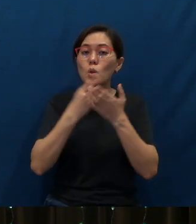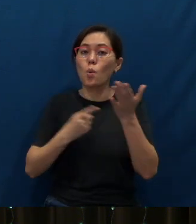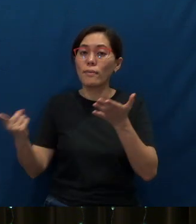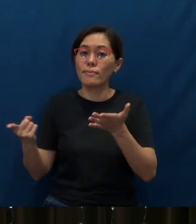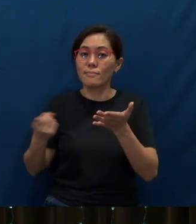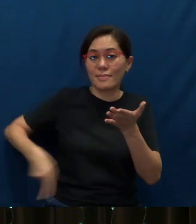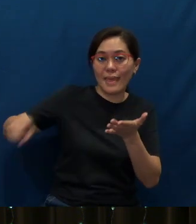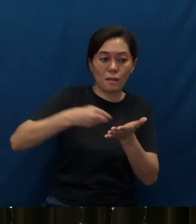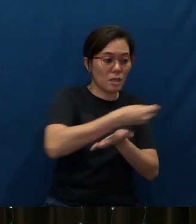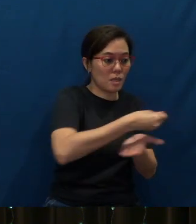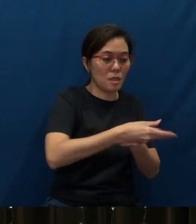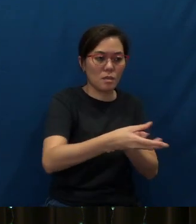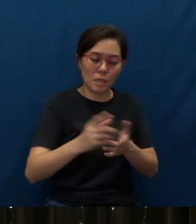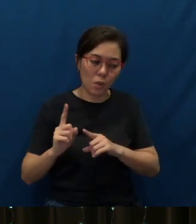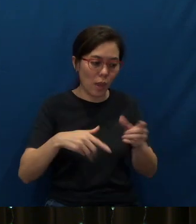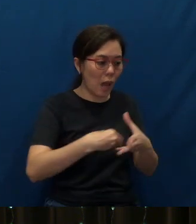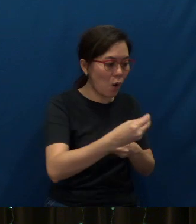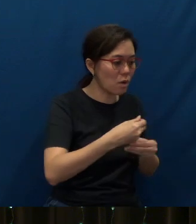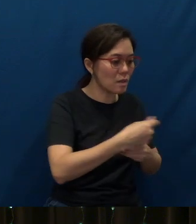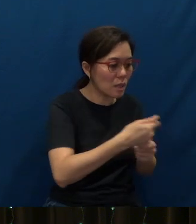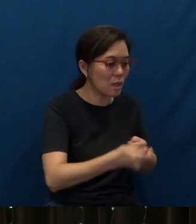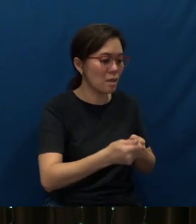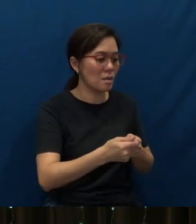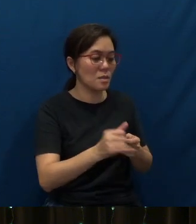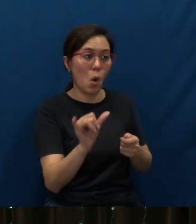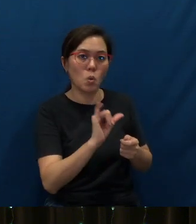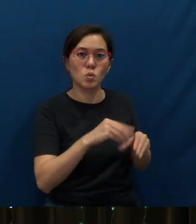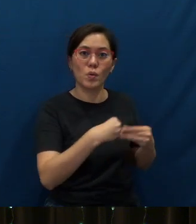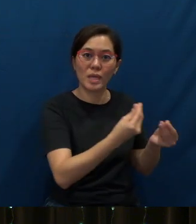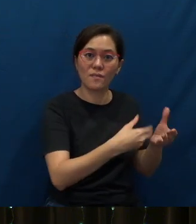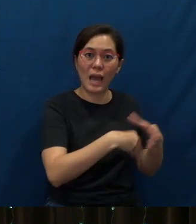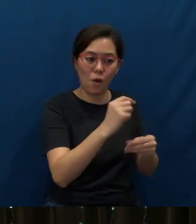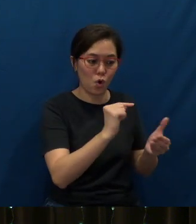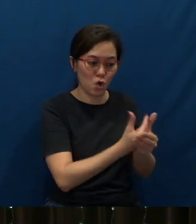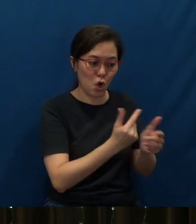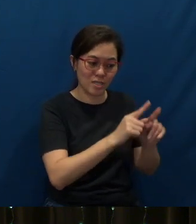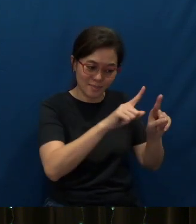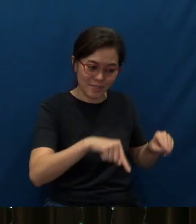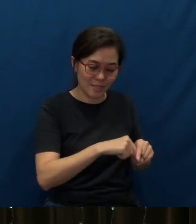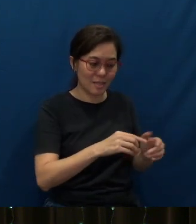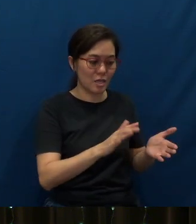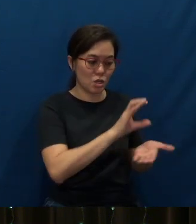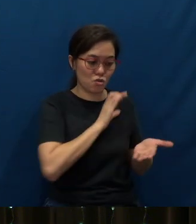As they went about giving the masks, they also gave out gospel tracts. They also gave out Christian books.